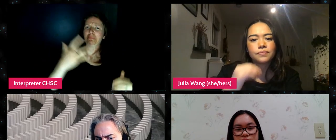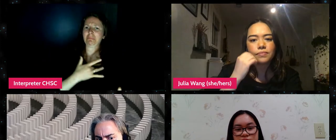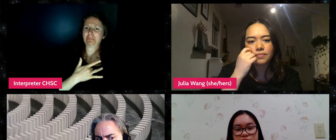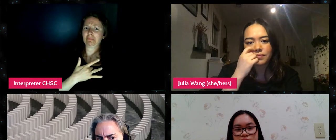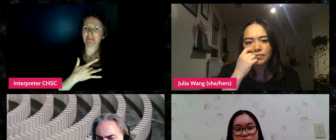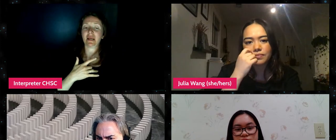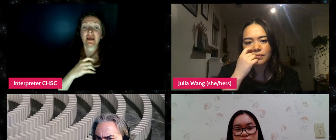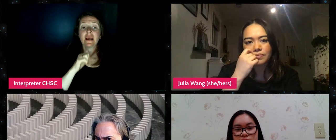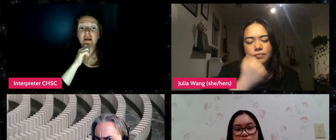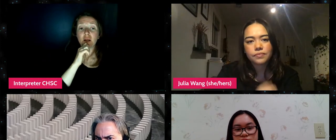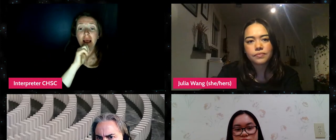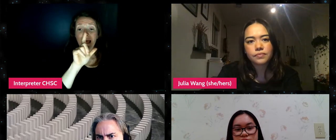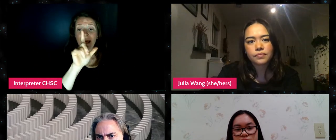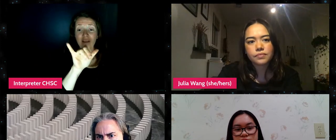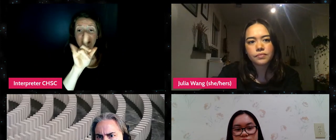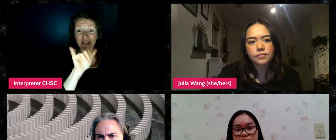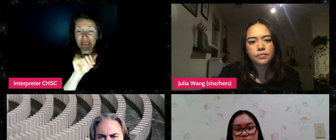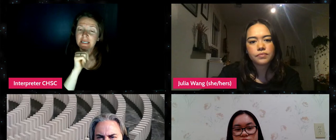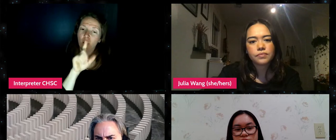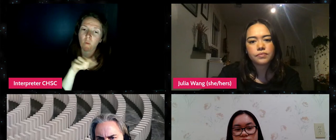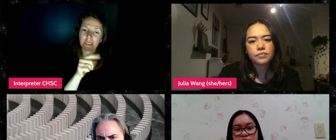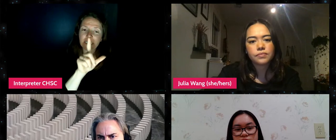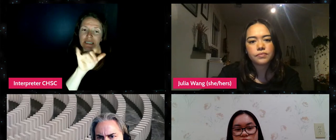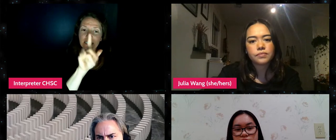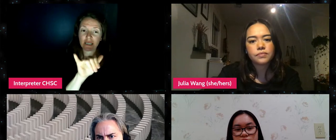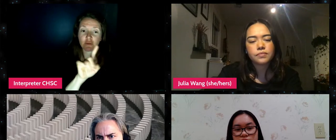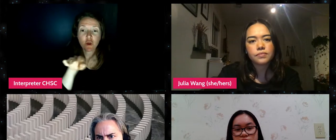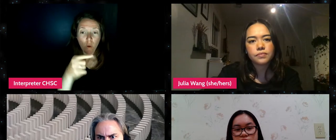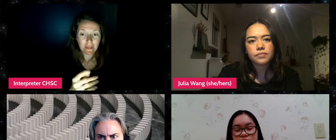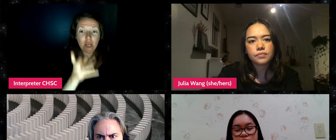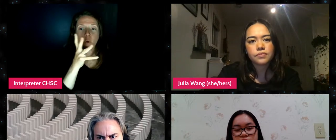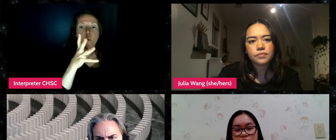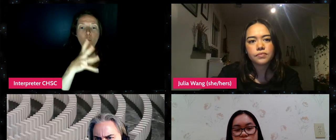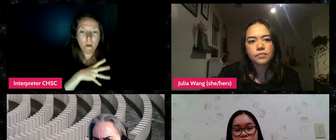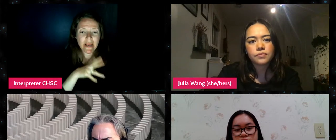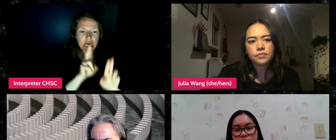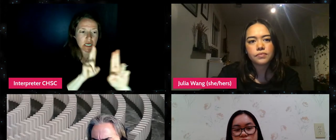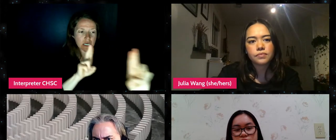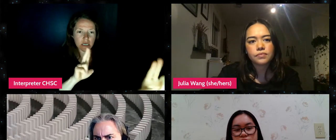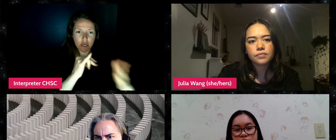sort of the only woman practitioner here, she was also the best.